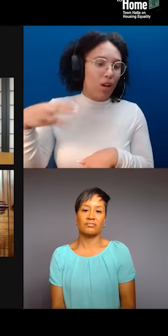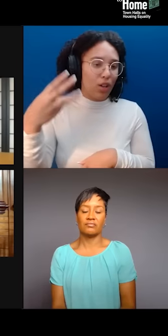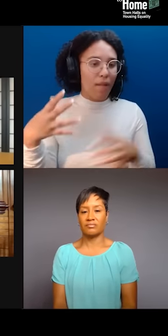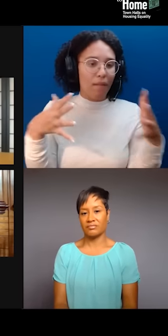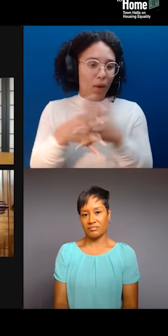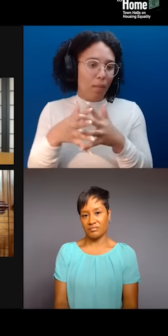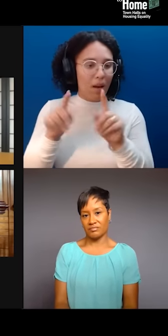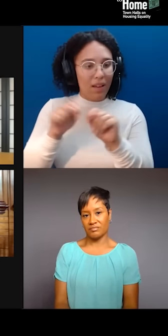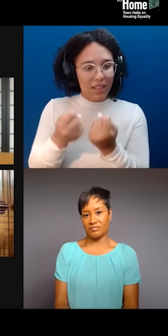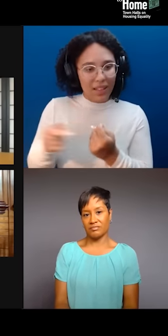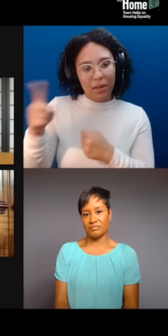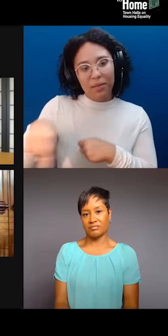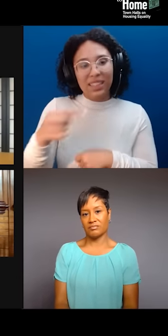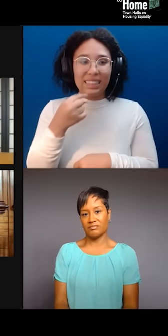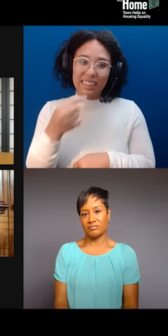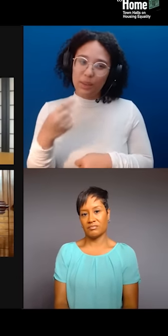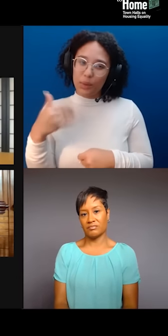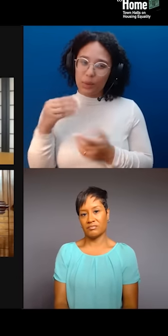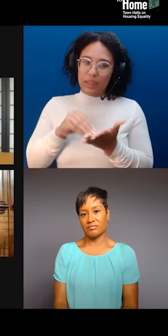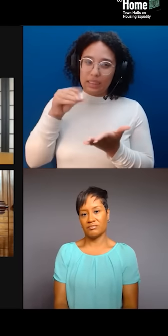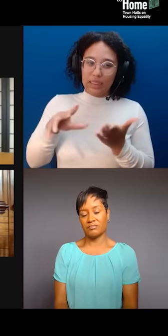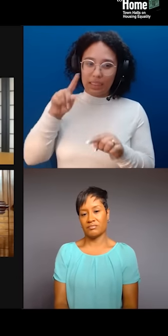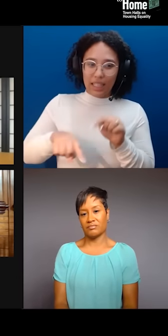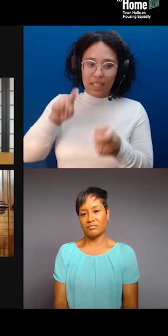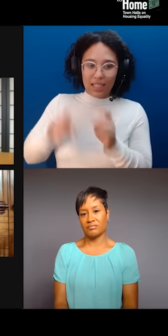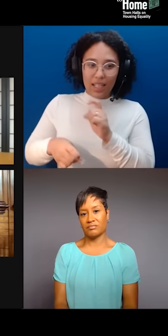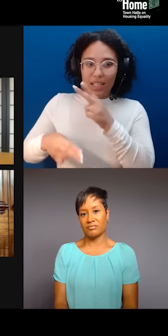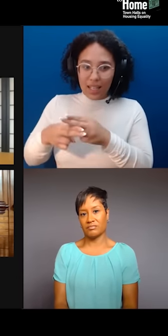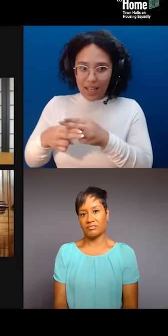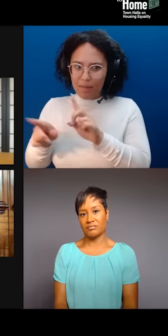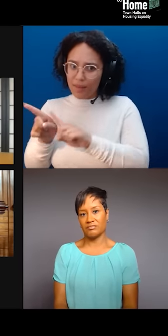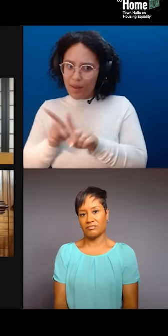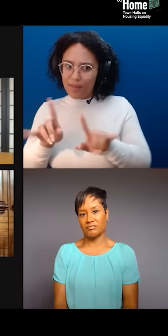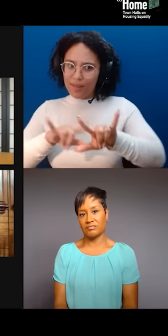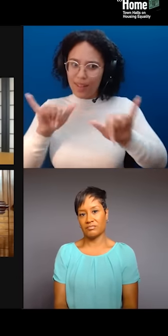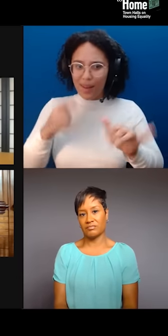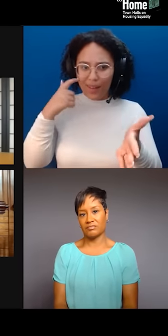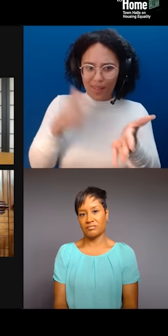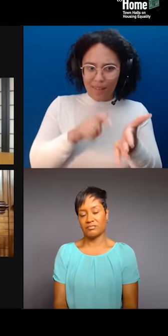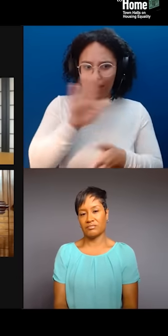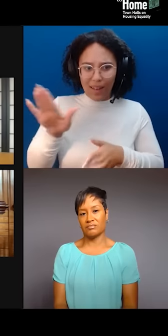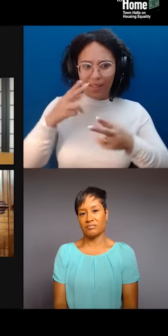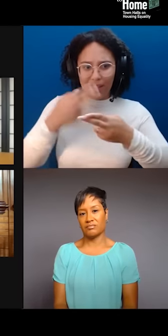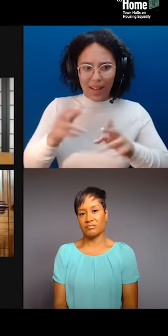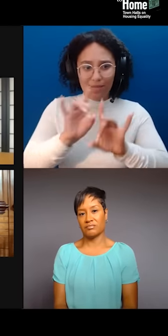They finally changed it, but it took a lot. Number two, you know, answering your question, Brian,